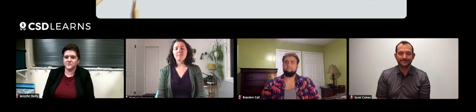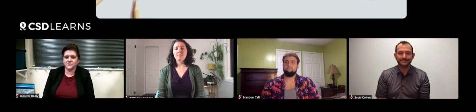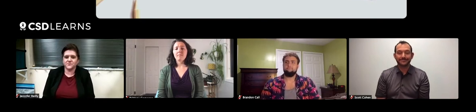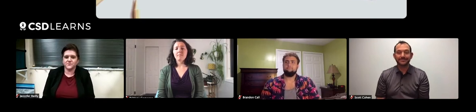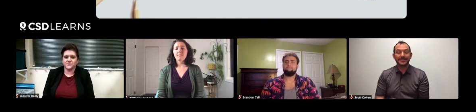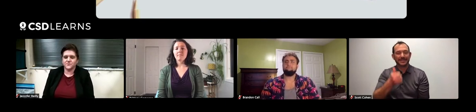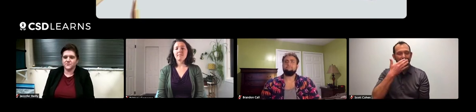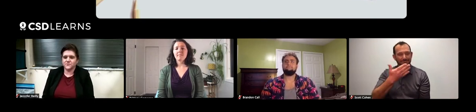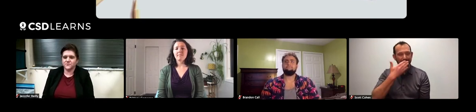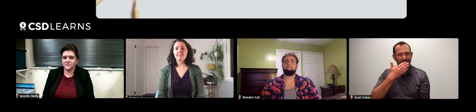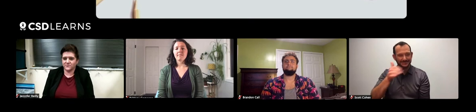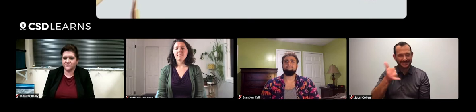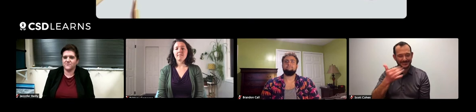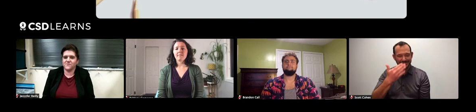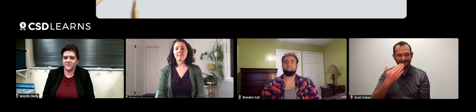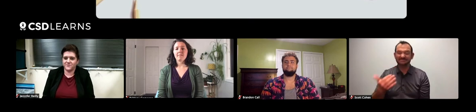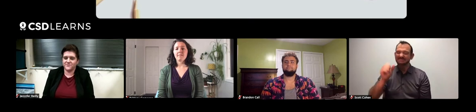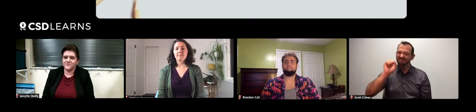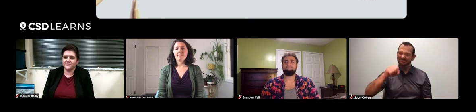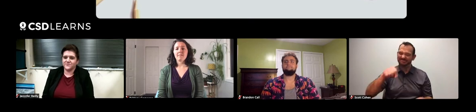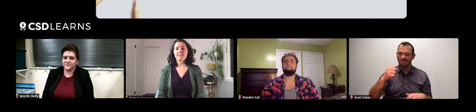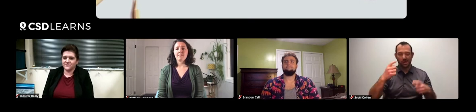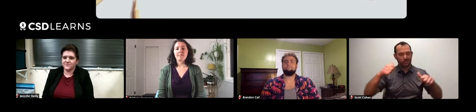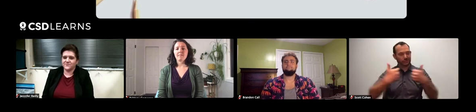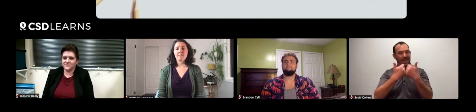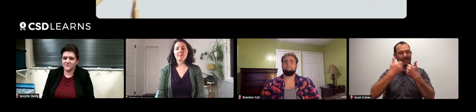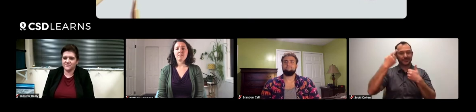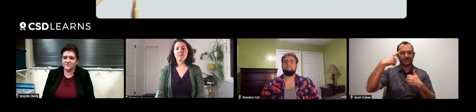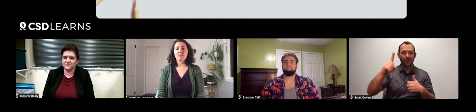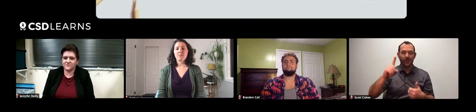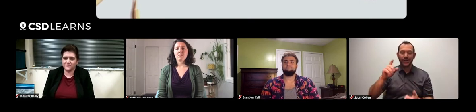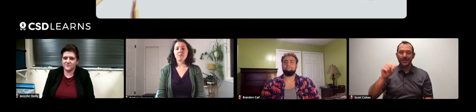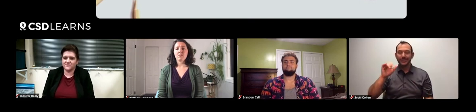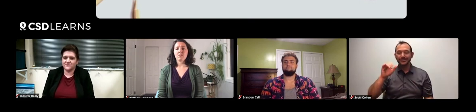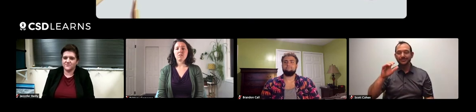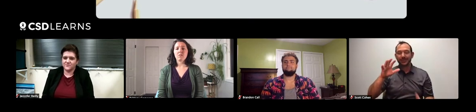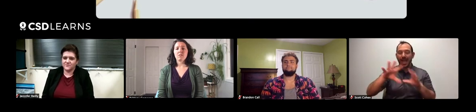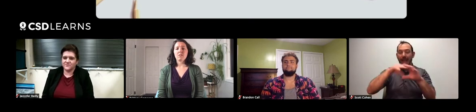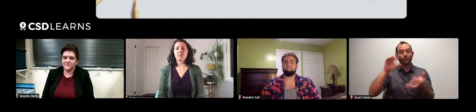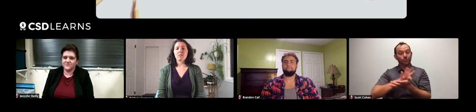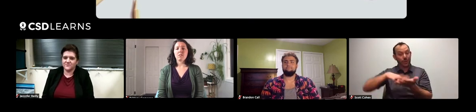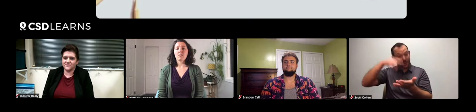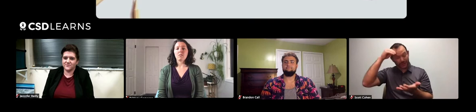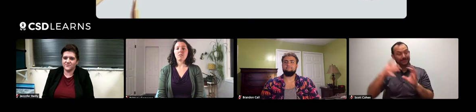Thank you, Jennifer. And I agree, it's a challenge for the out of school learning